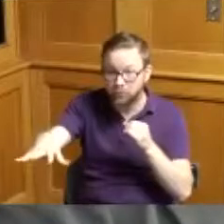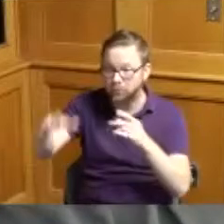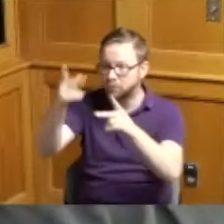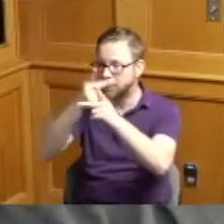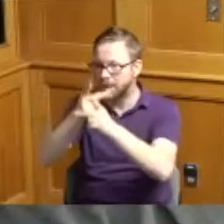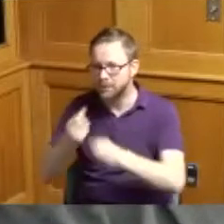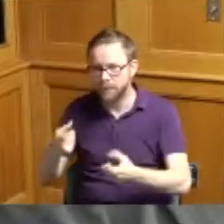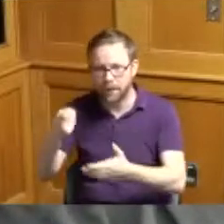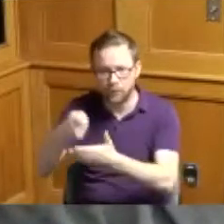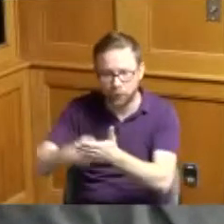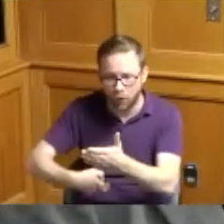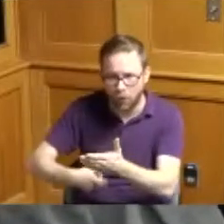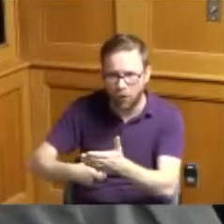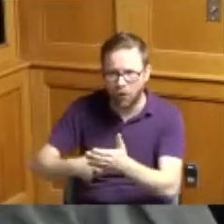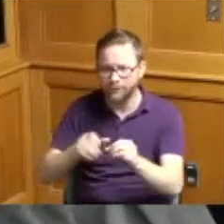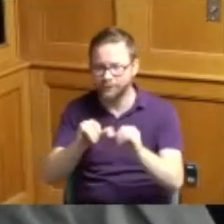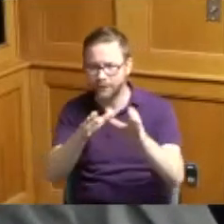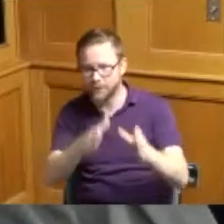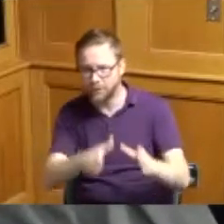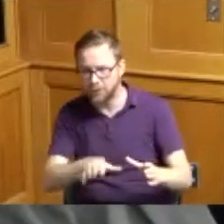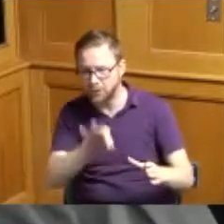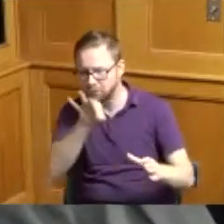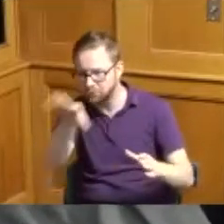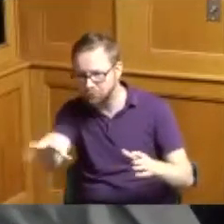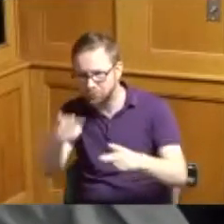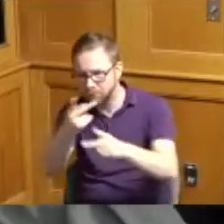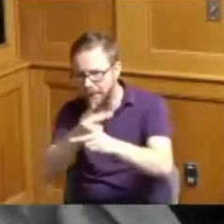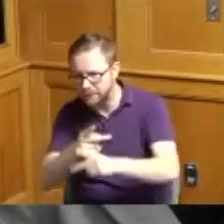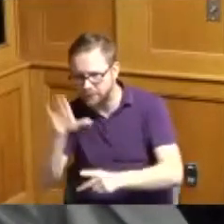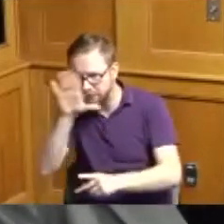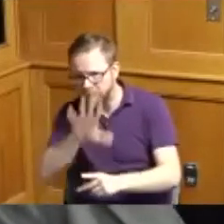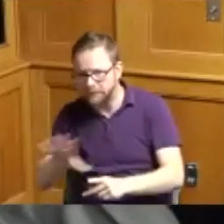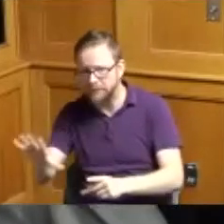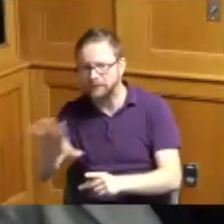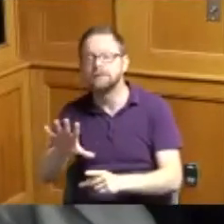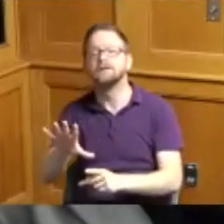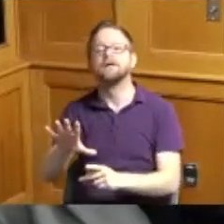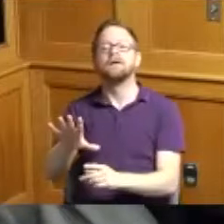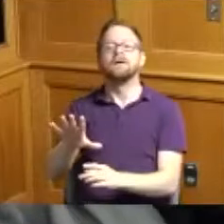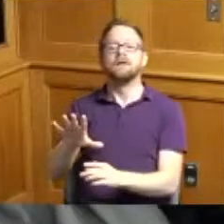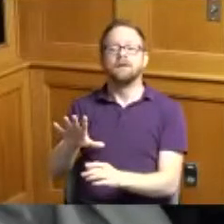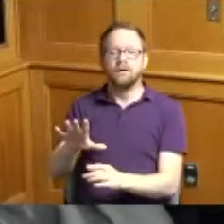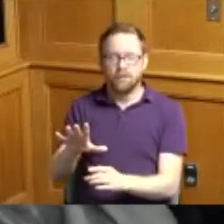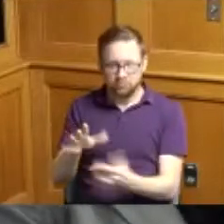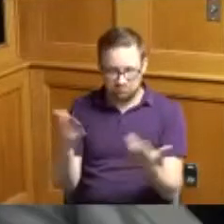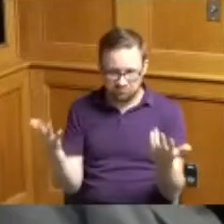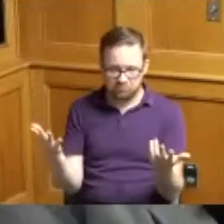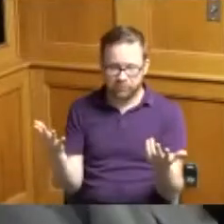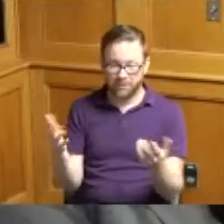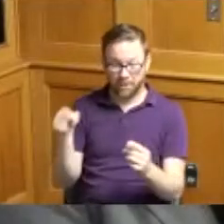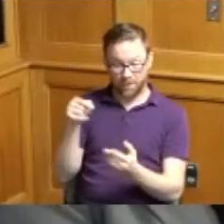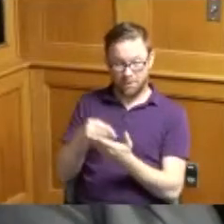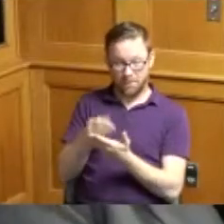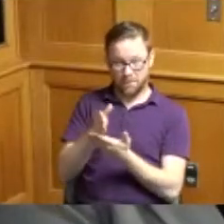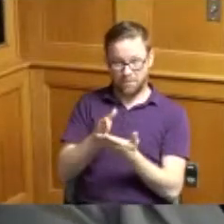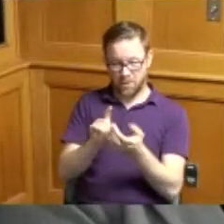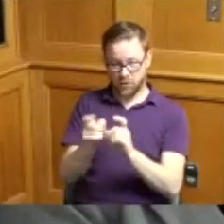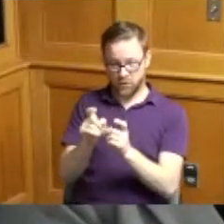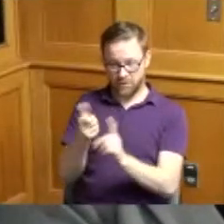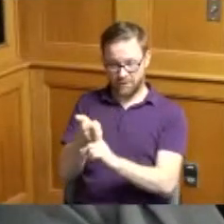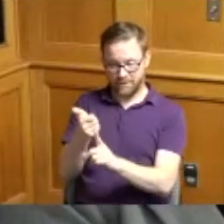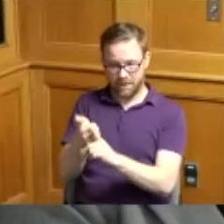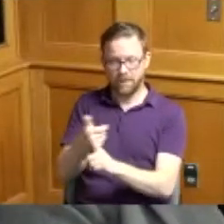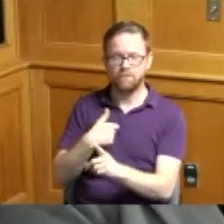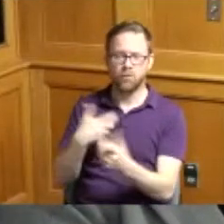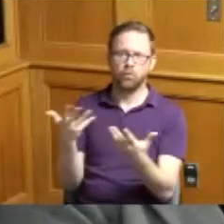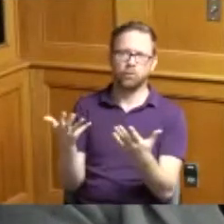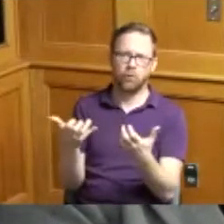is just as the Engineer puts his estimates out and this budget adjustment I wanted to ask the